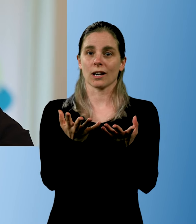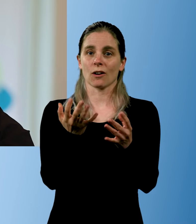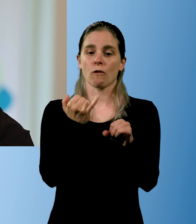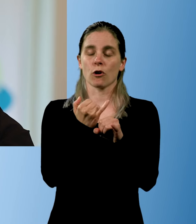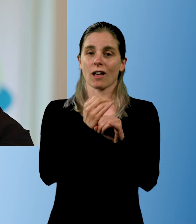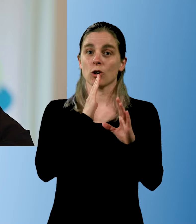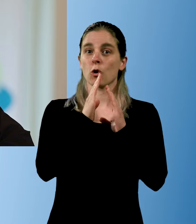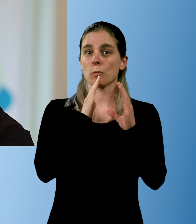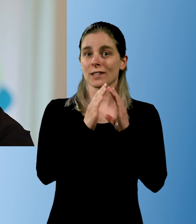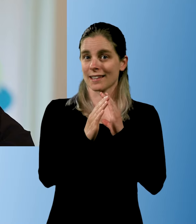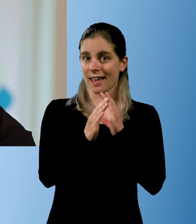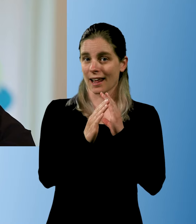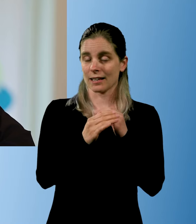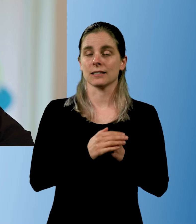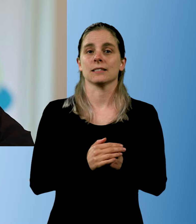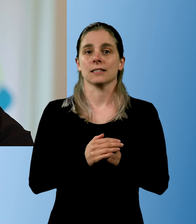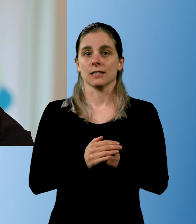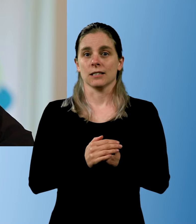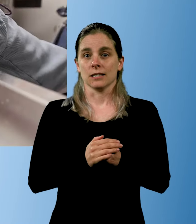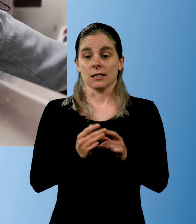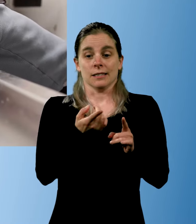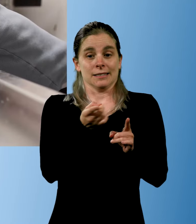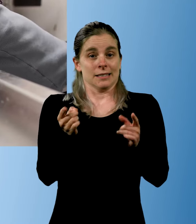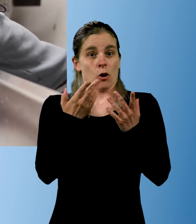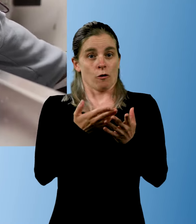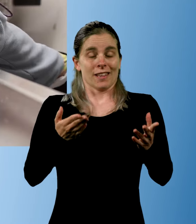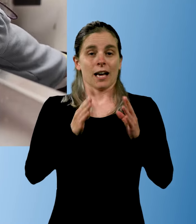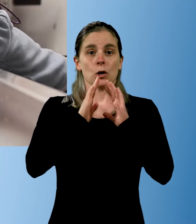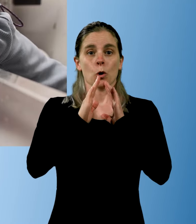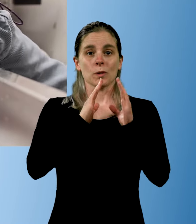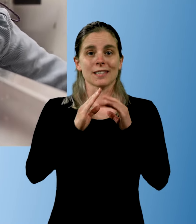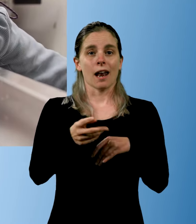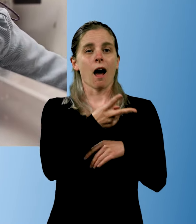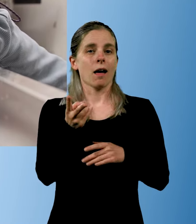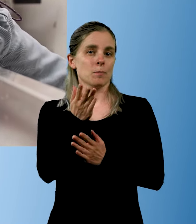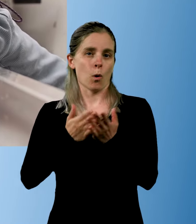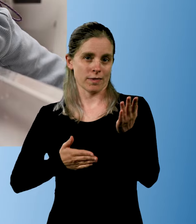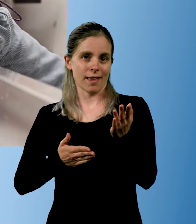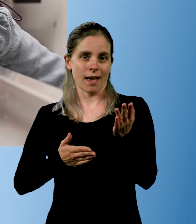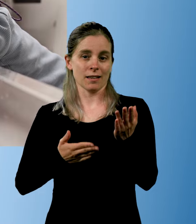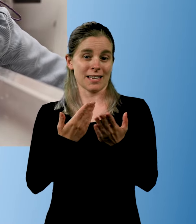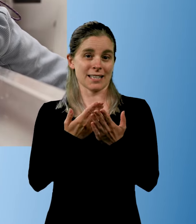and their communication and behaviour. Because they often communicate in a different way.